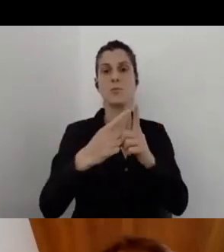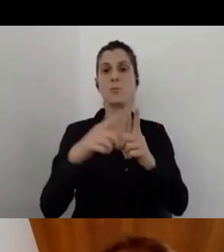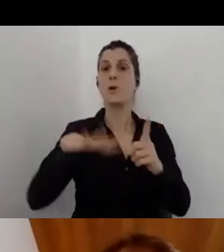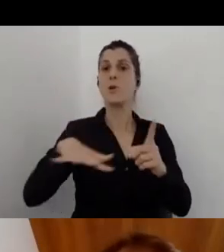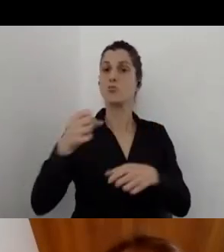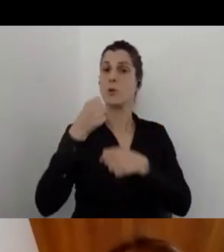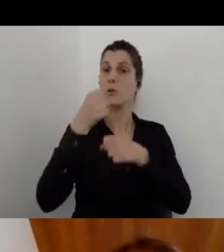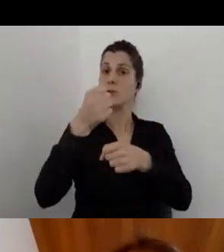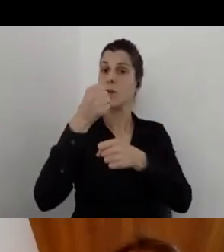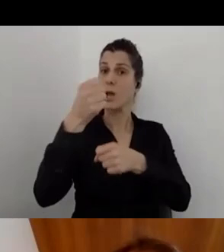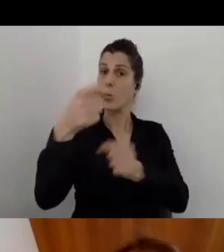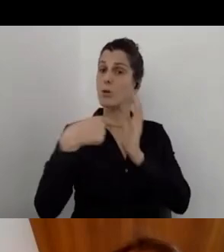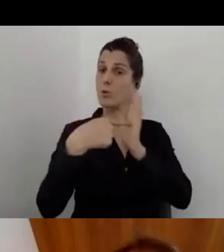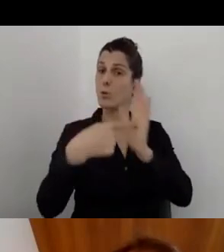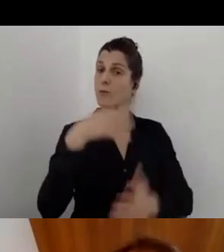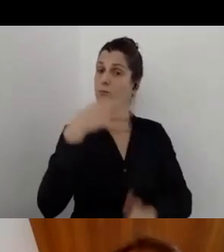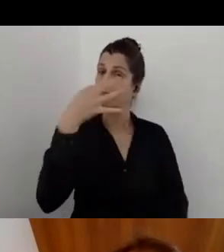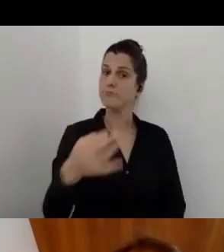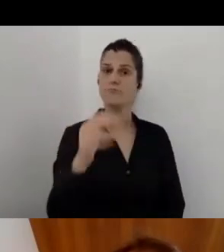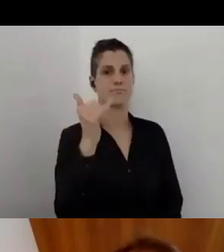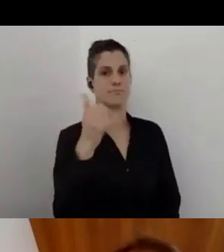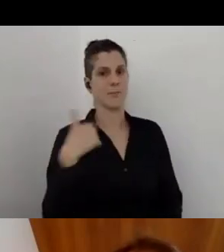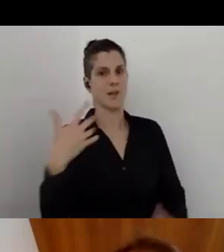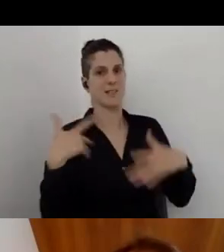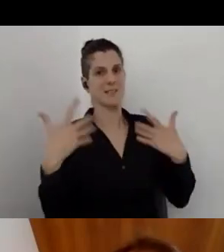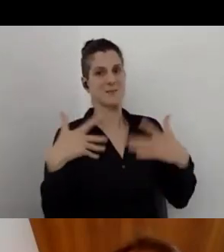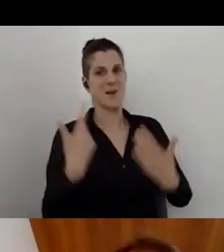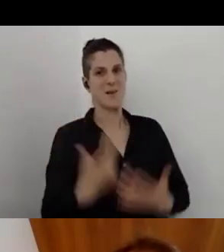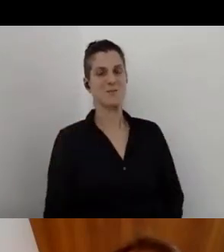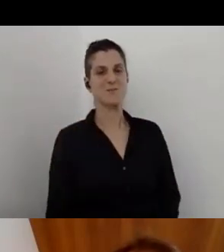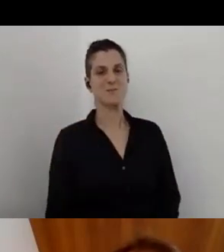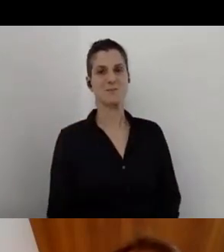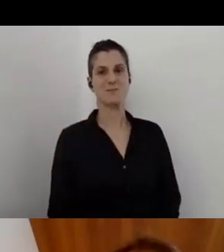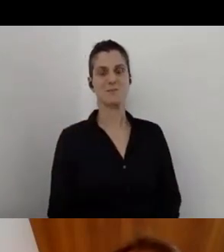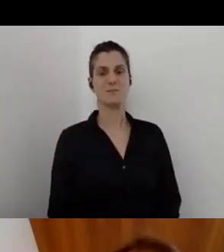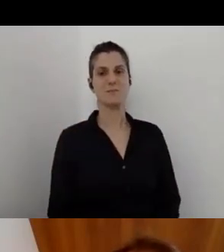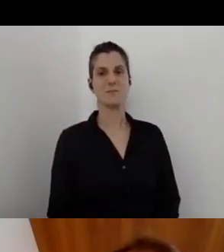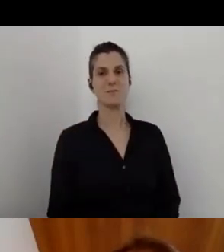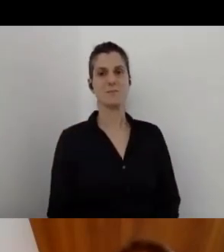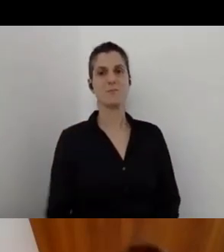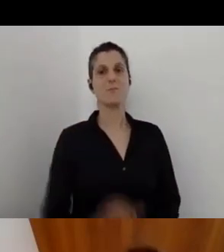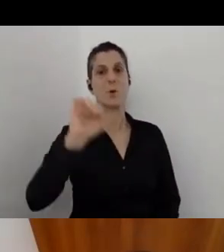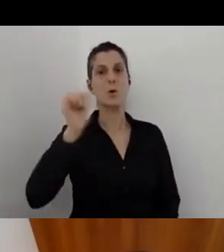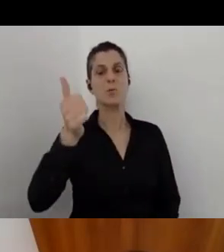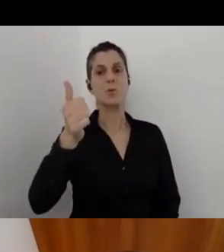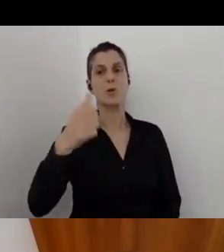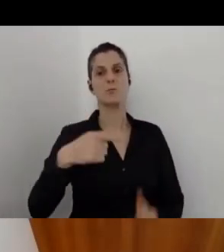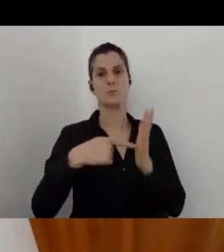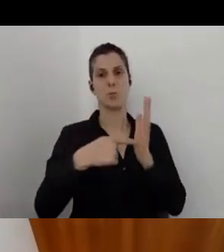Yeah, I would be happy. First of all, if we take Israel as an example.